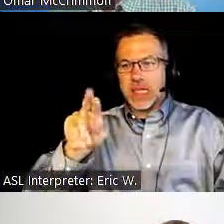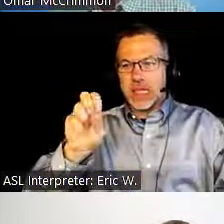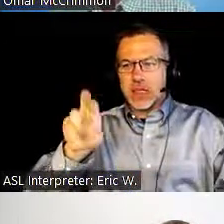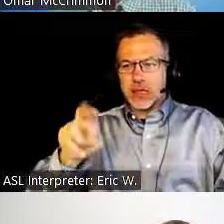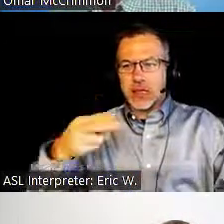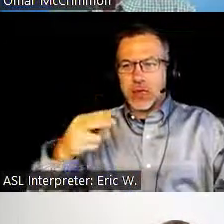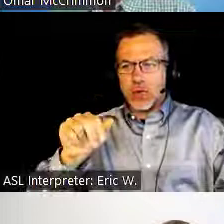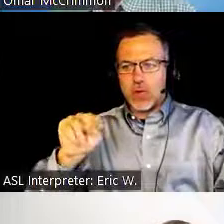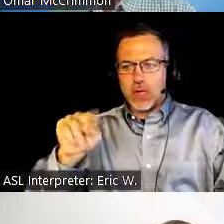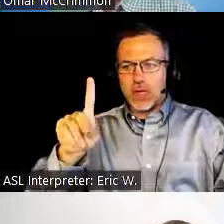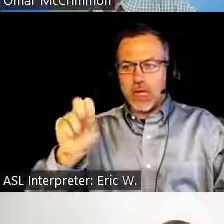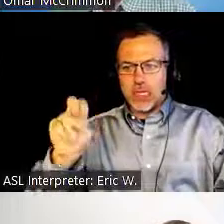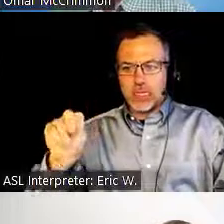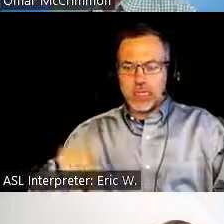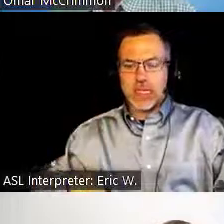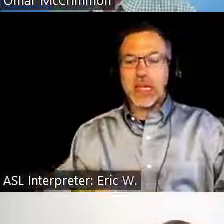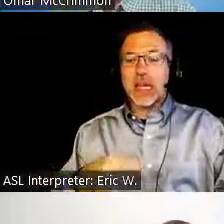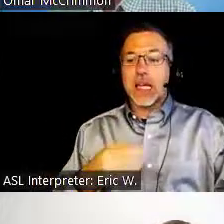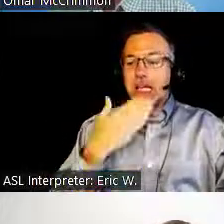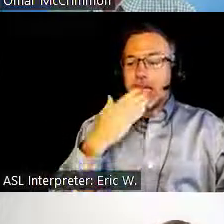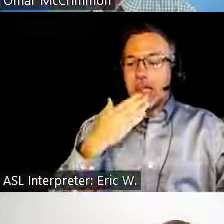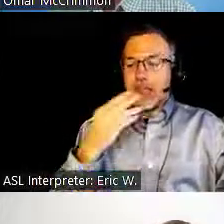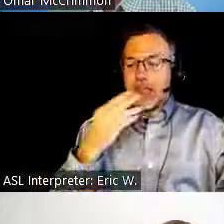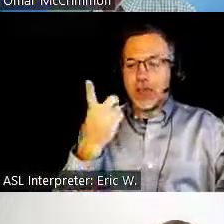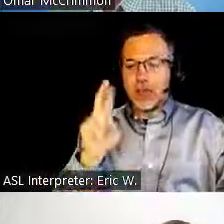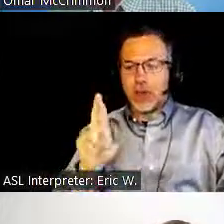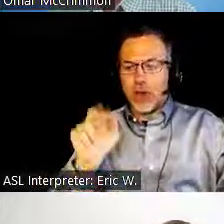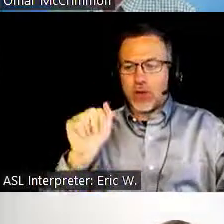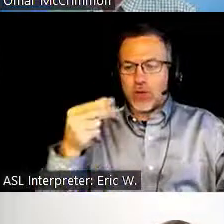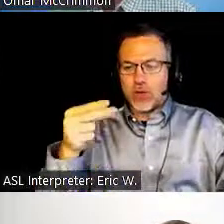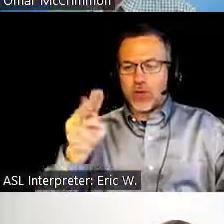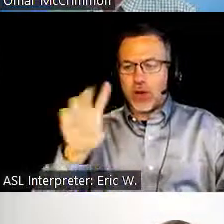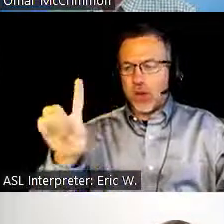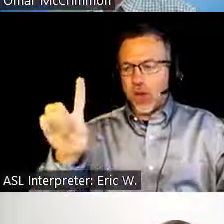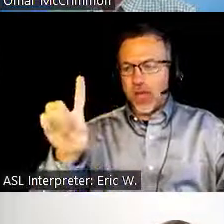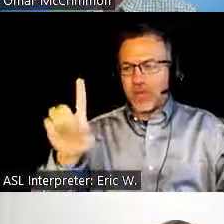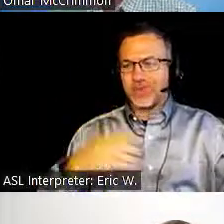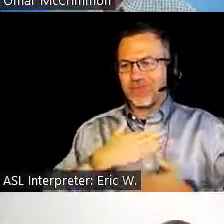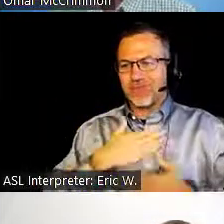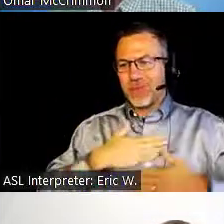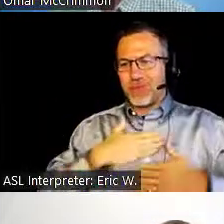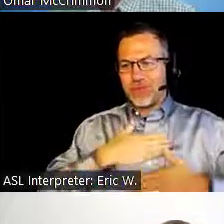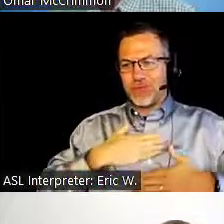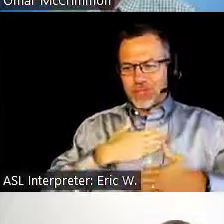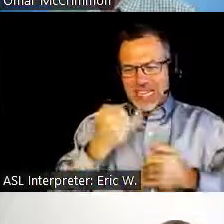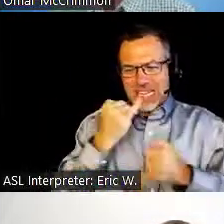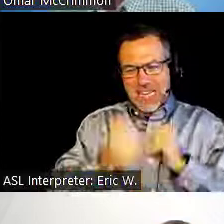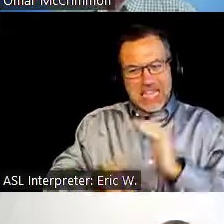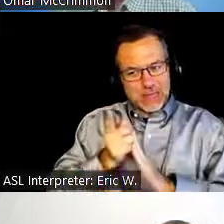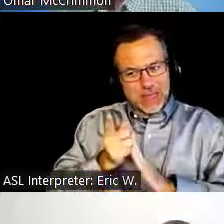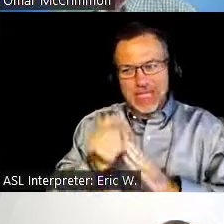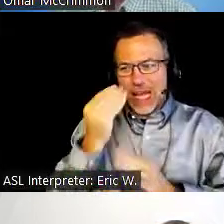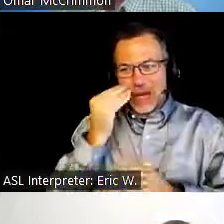Thank you very much, Dr. Ahmed. We really appreciate you joining us as well last minute. I know your schedule is super busy these days,